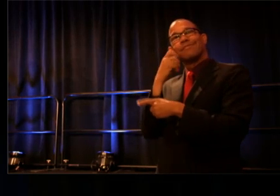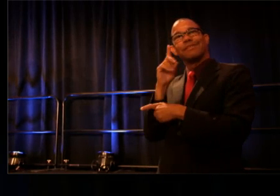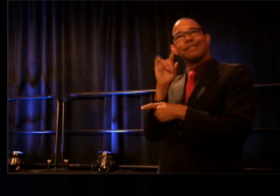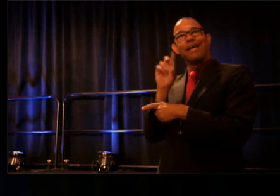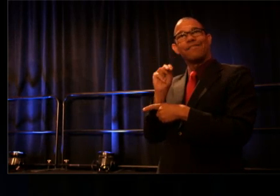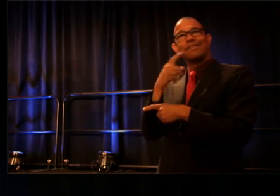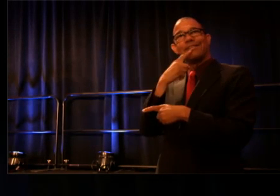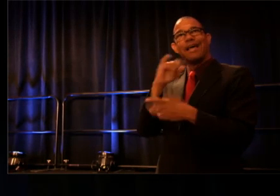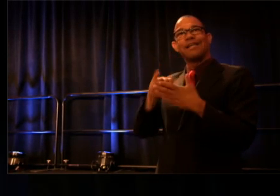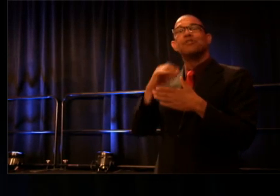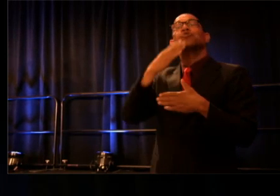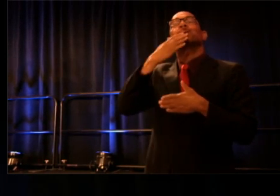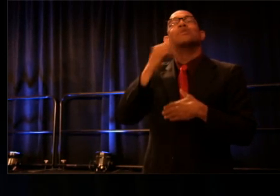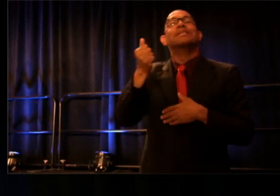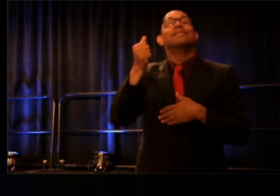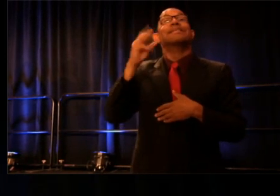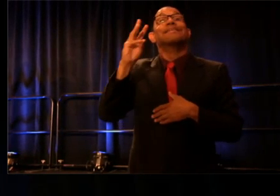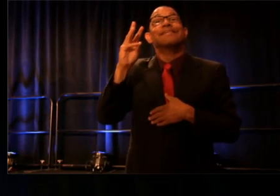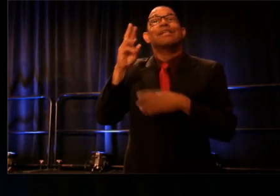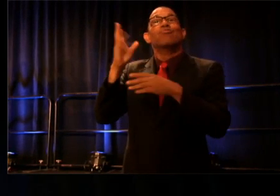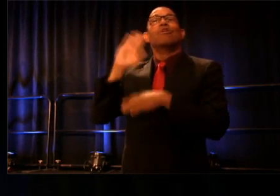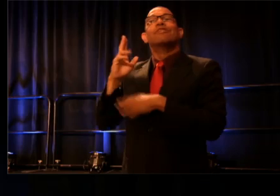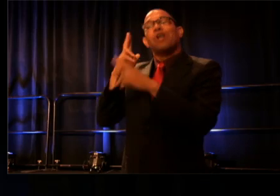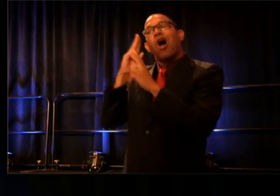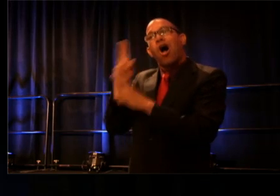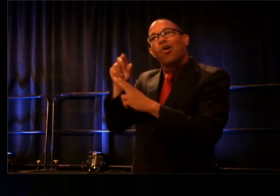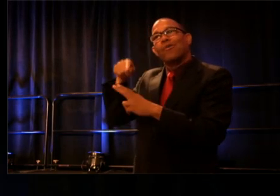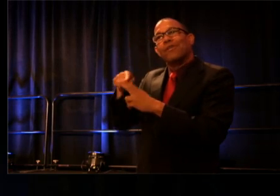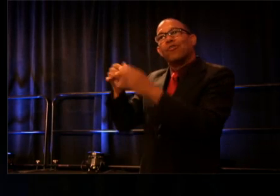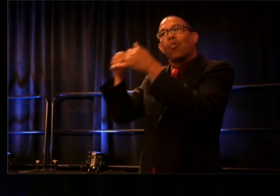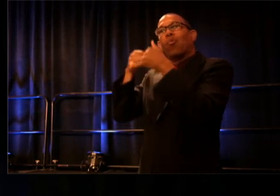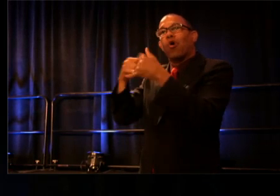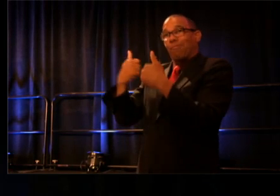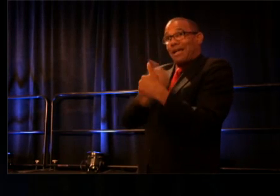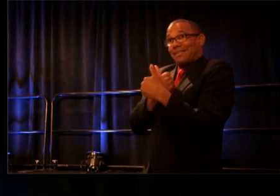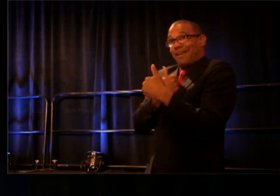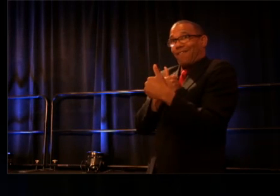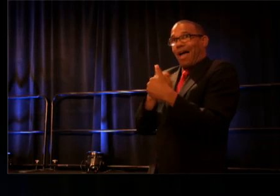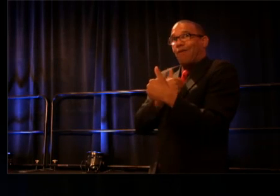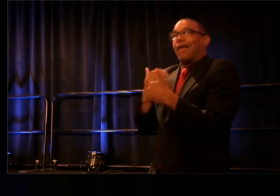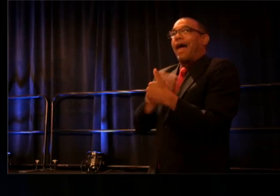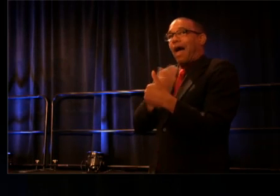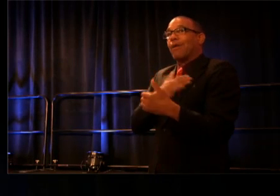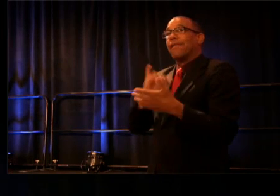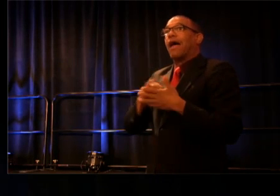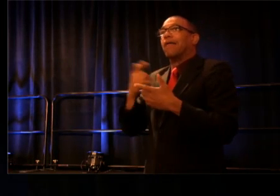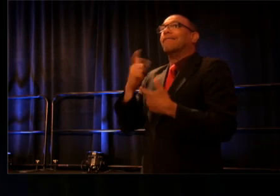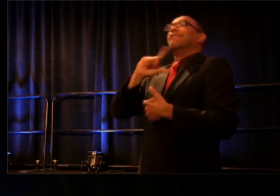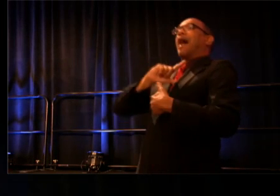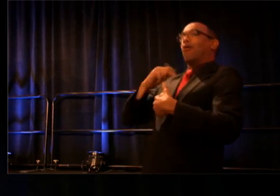previously honored with this award in 1992, I was most grateful that TCG asked me to make this introduction